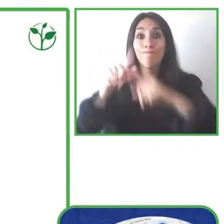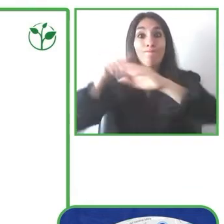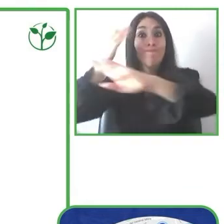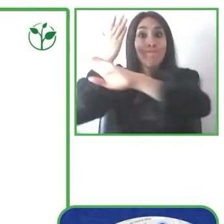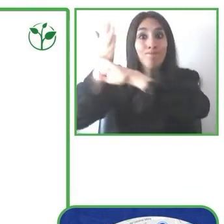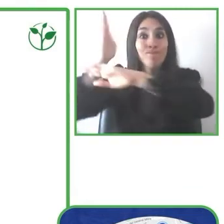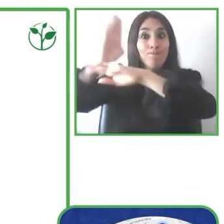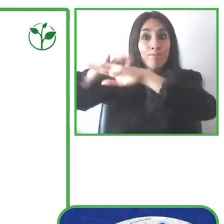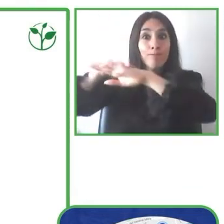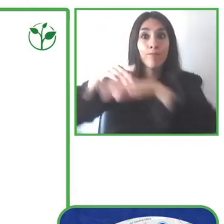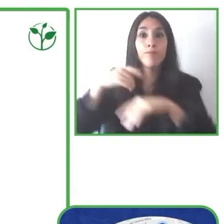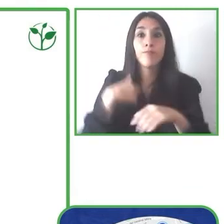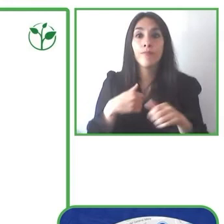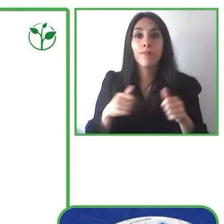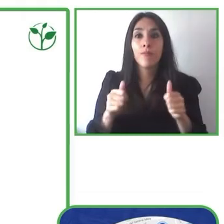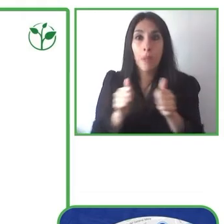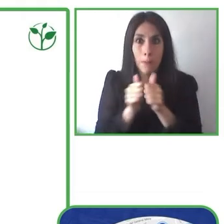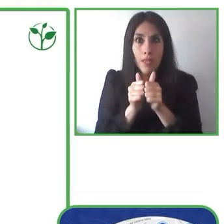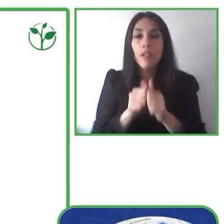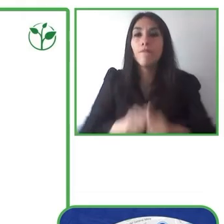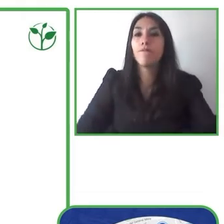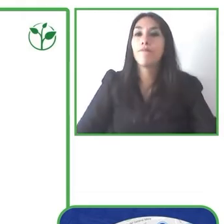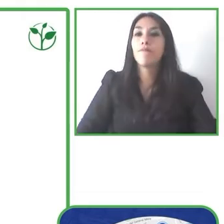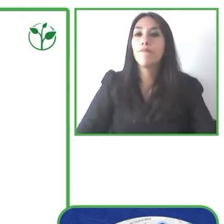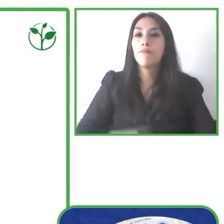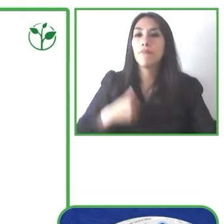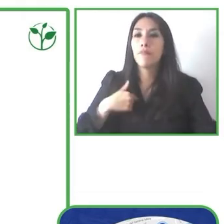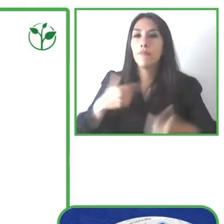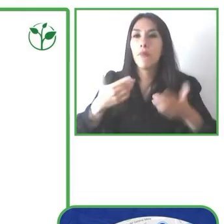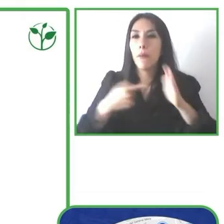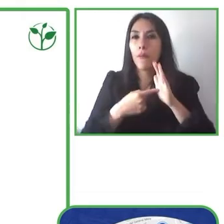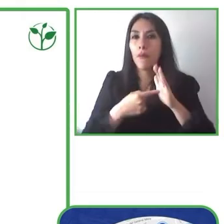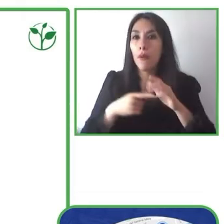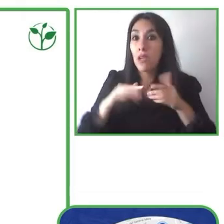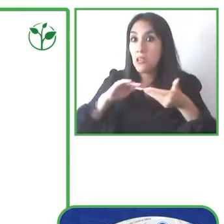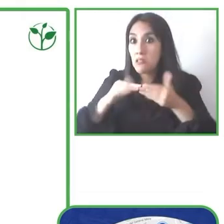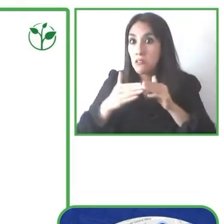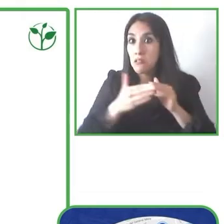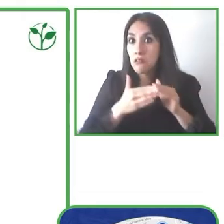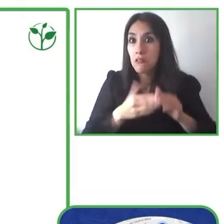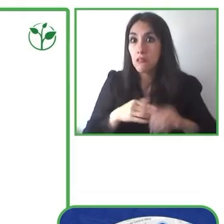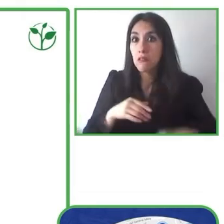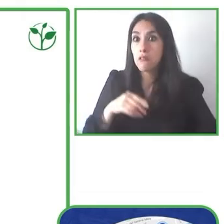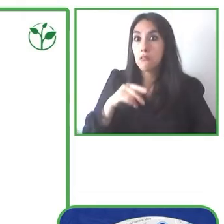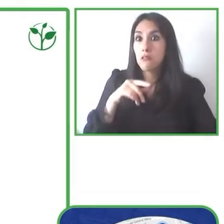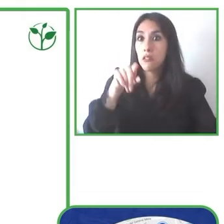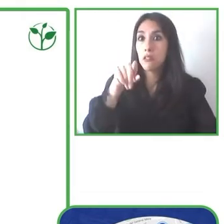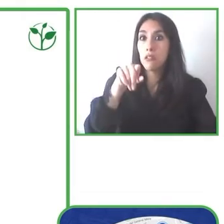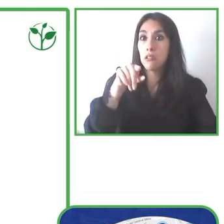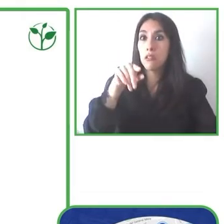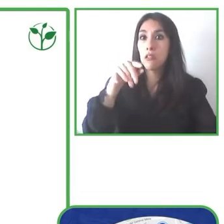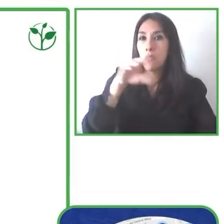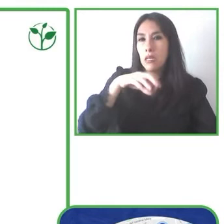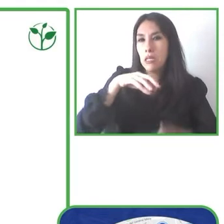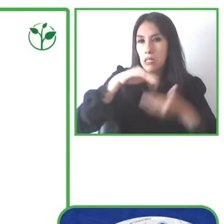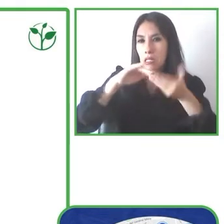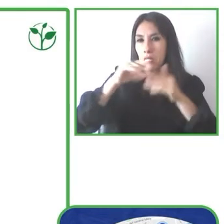being a smart city which we find a bit obsolete becoming a smart human city where the person